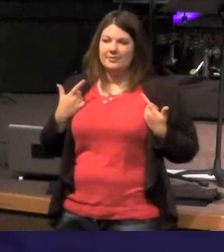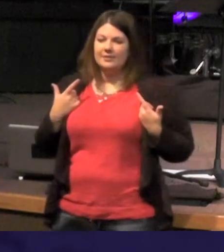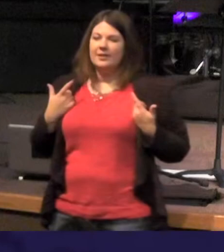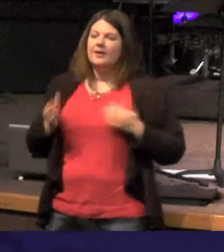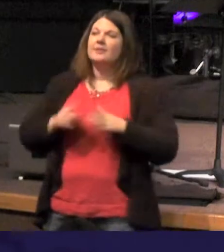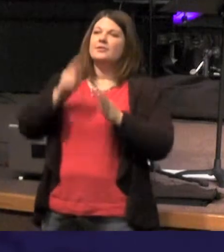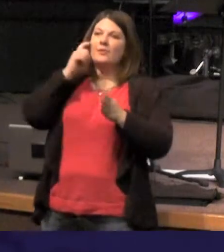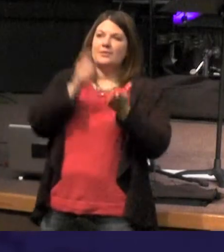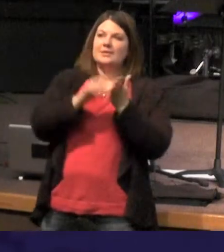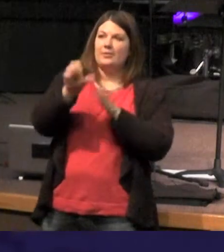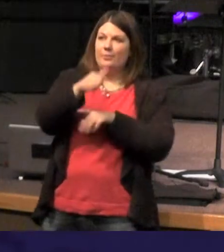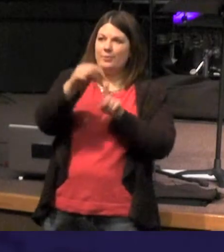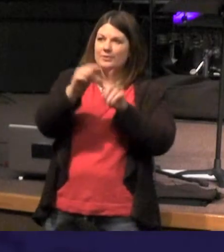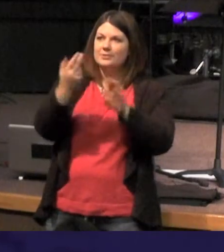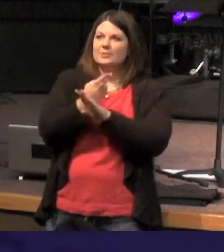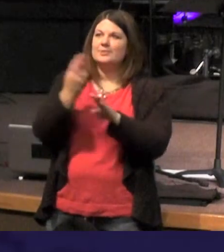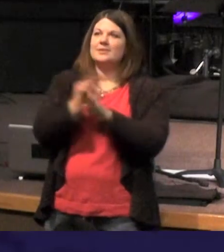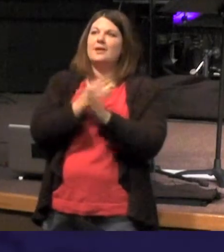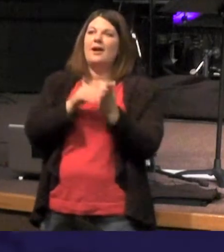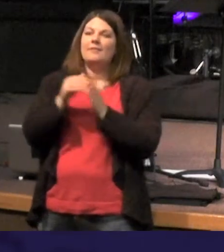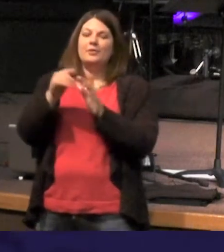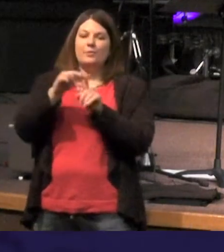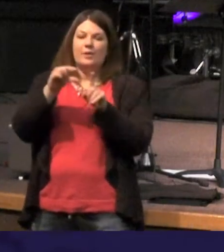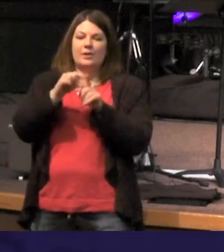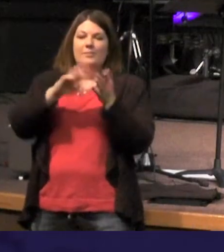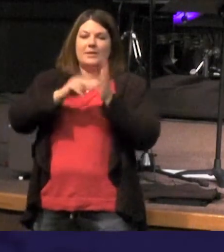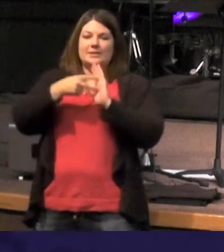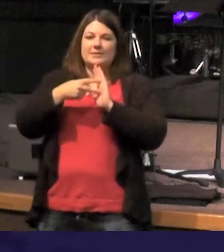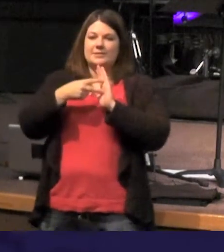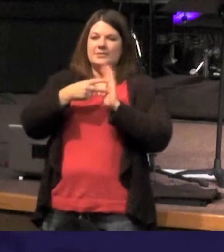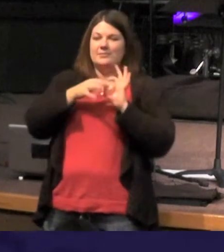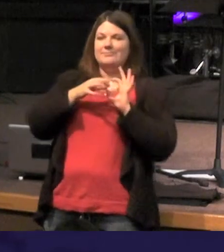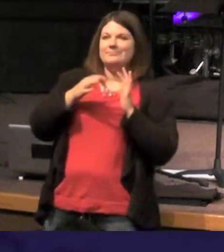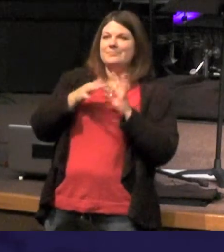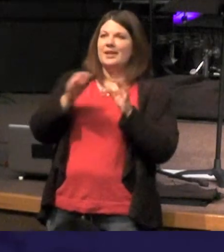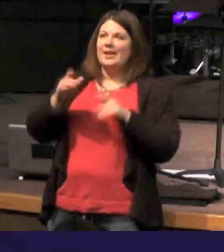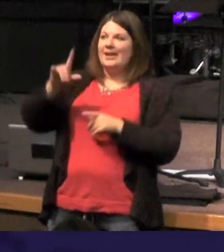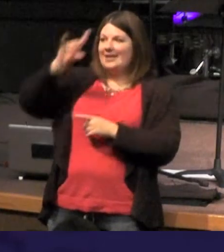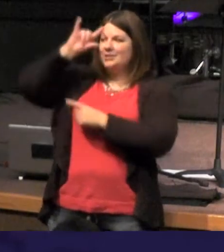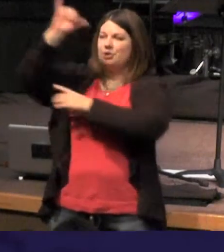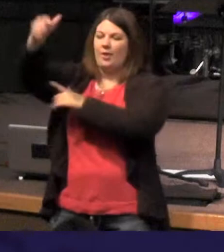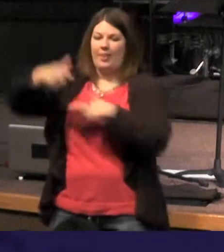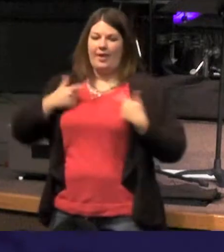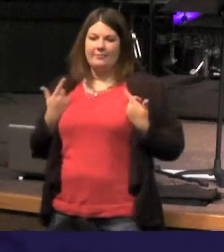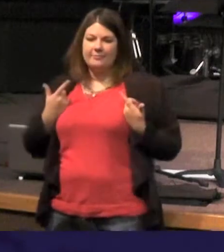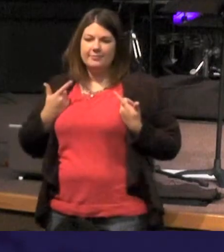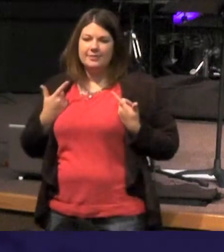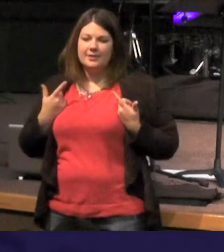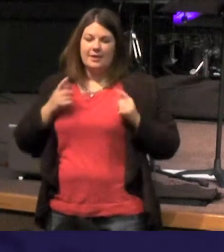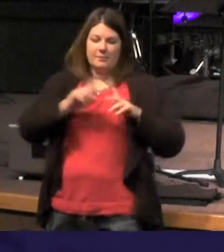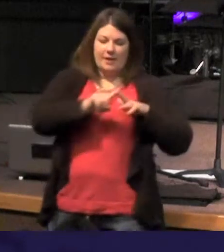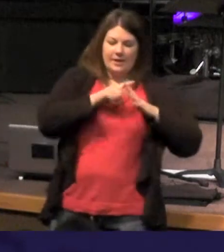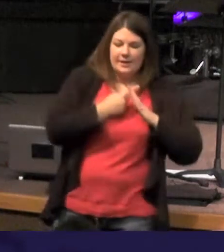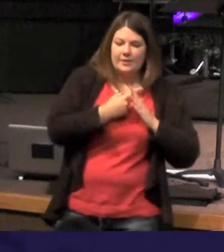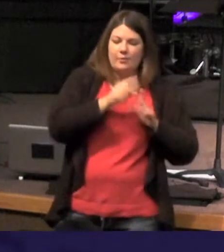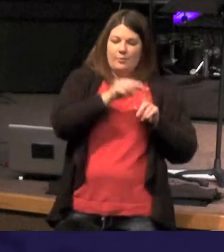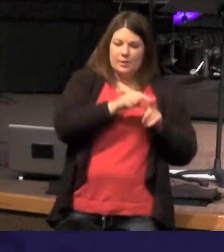most always the word actually refers to eternal life and here is what we find - In the beginning was the Word and the Word was with God and the Word was God all things